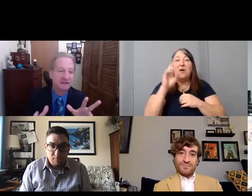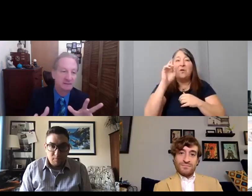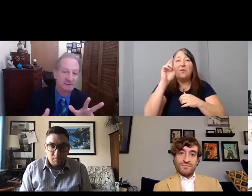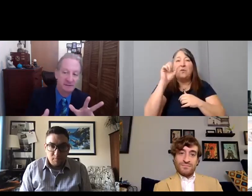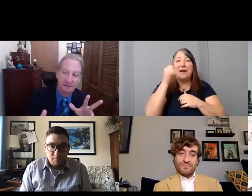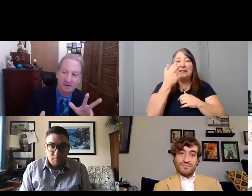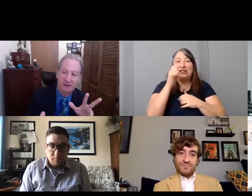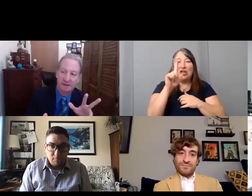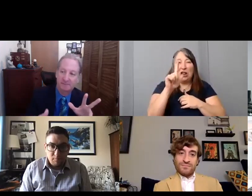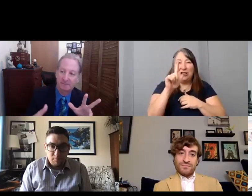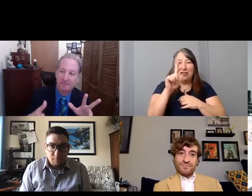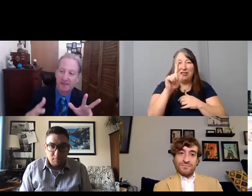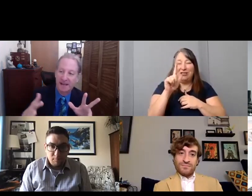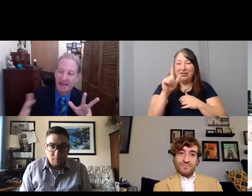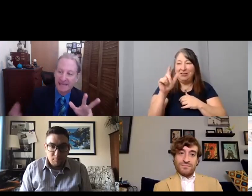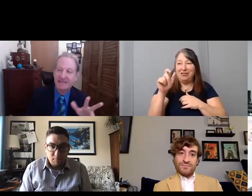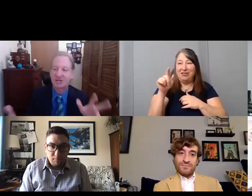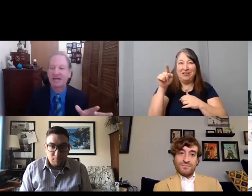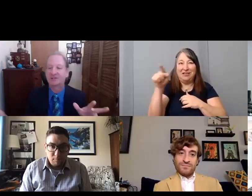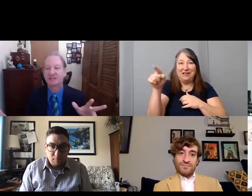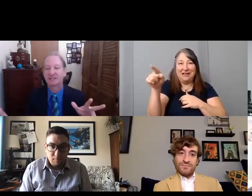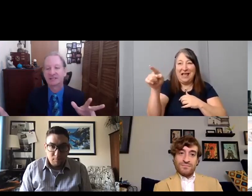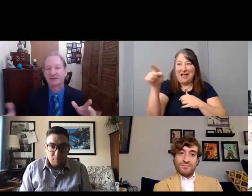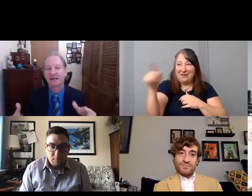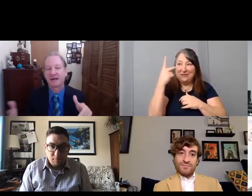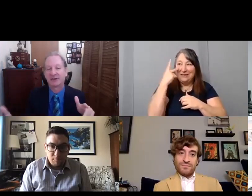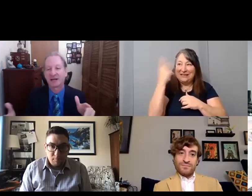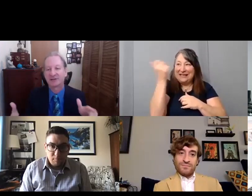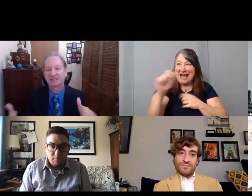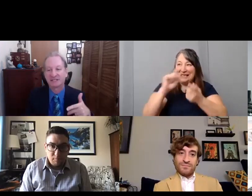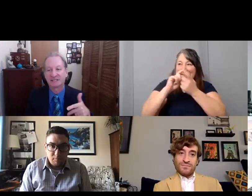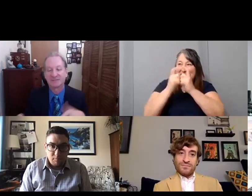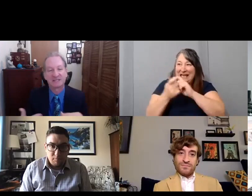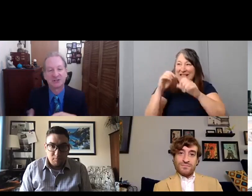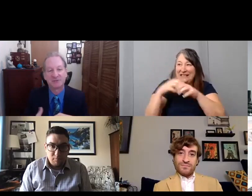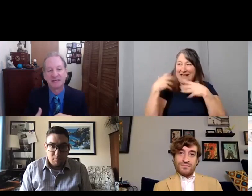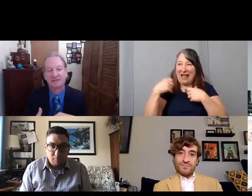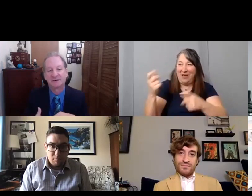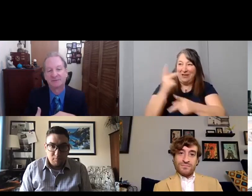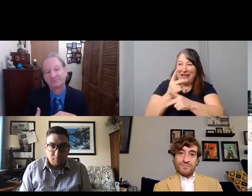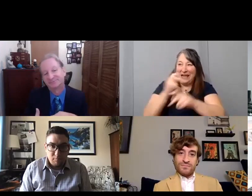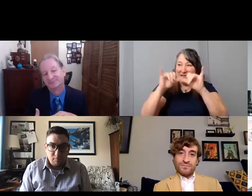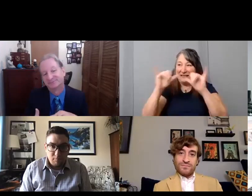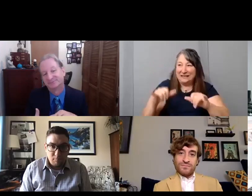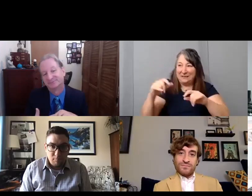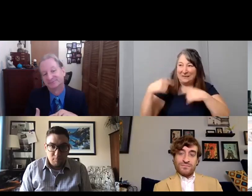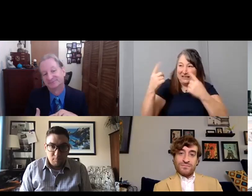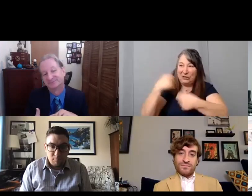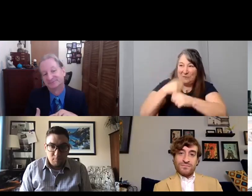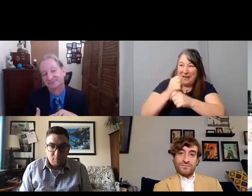any changes in the healthcare system since you made the film?